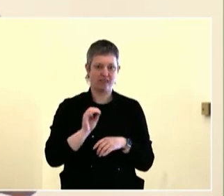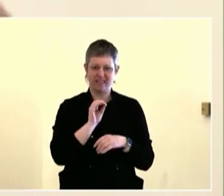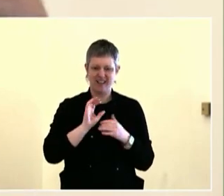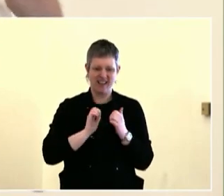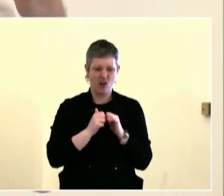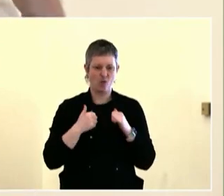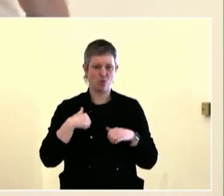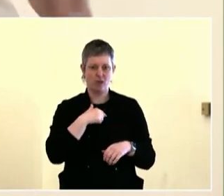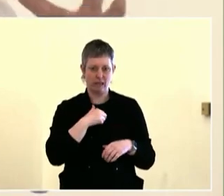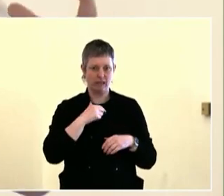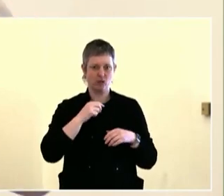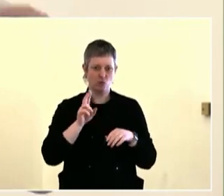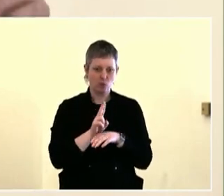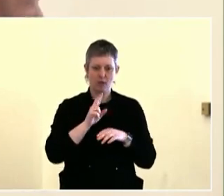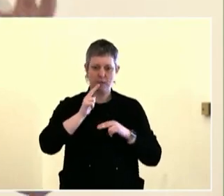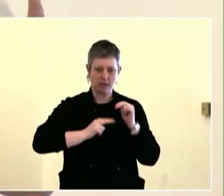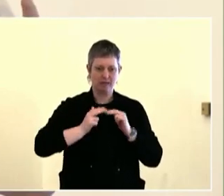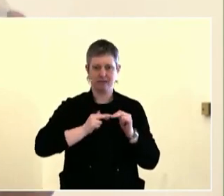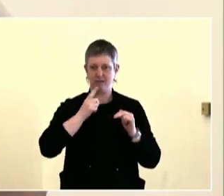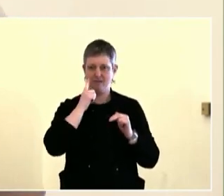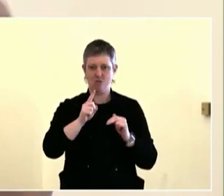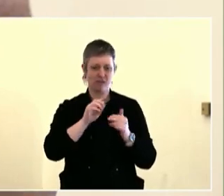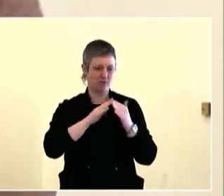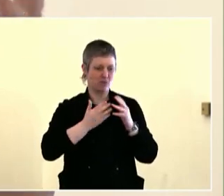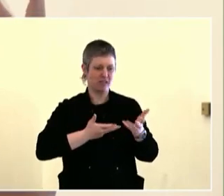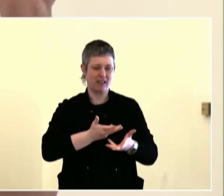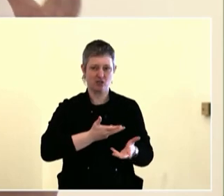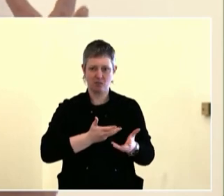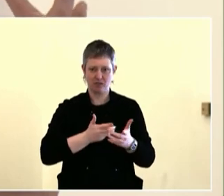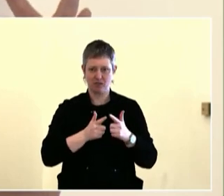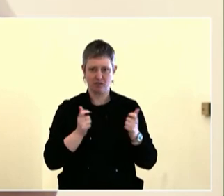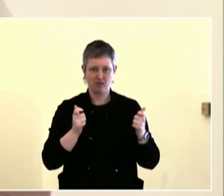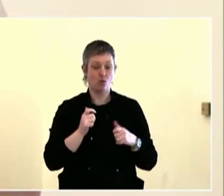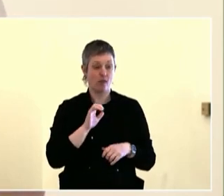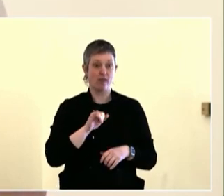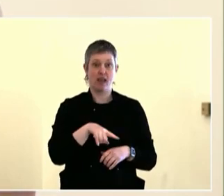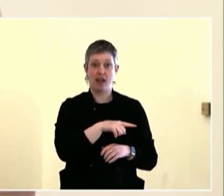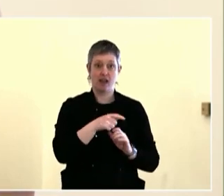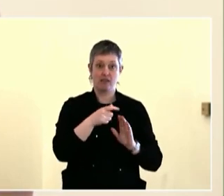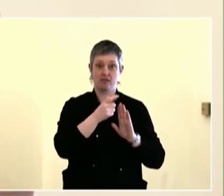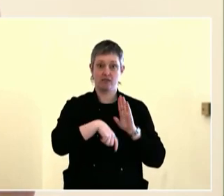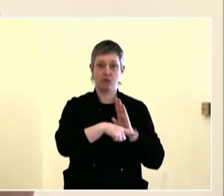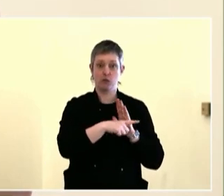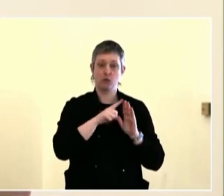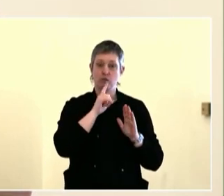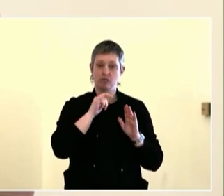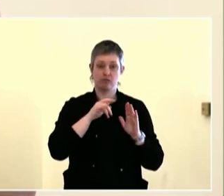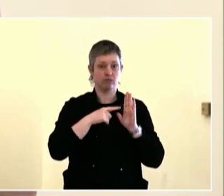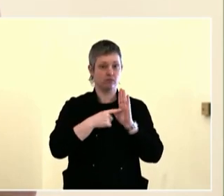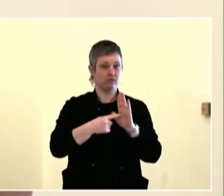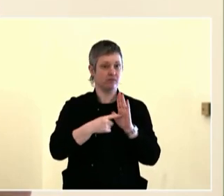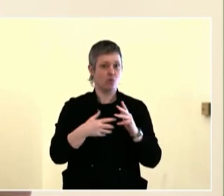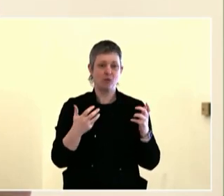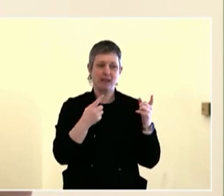describe our mural here while I hold it up.